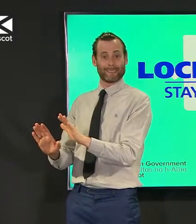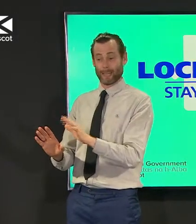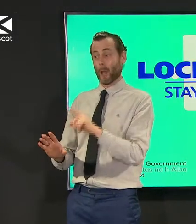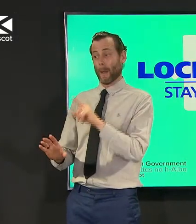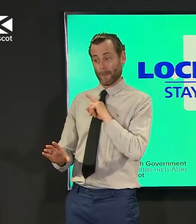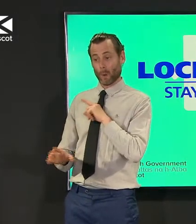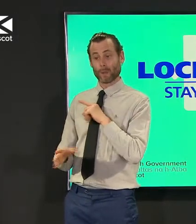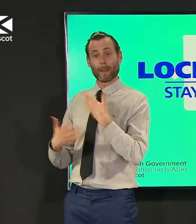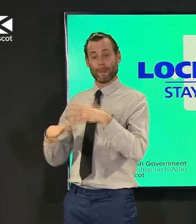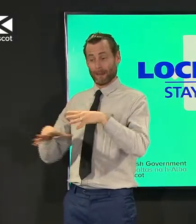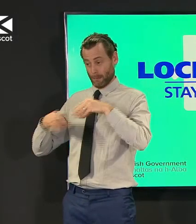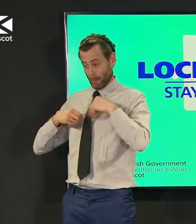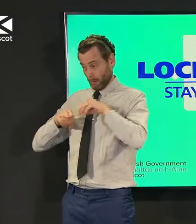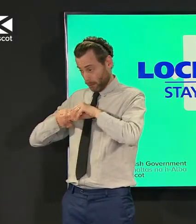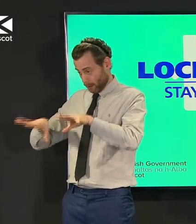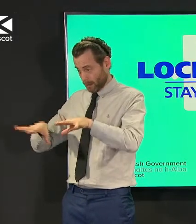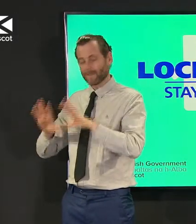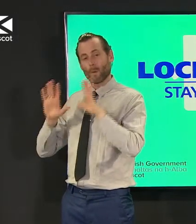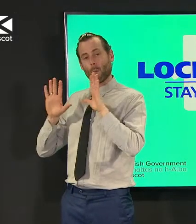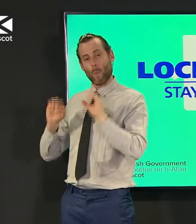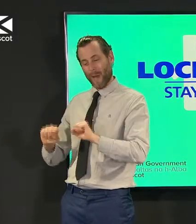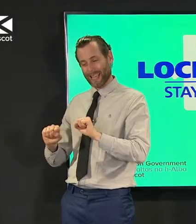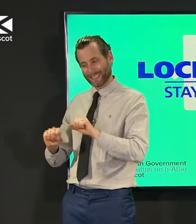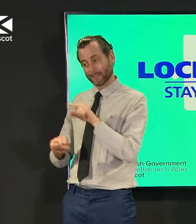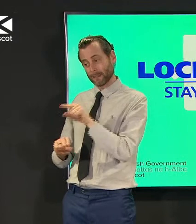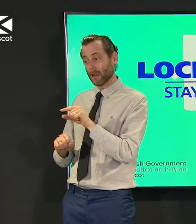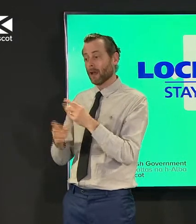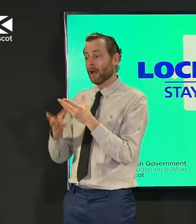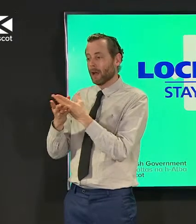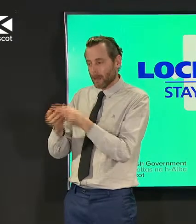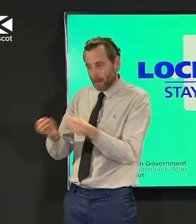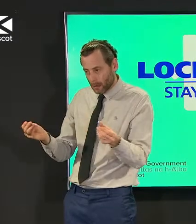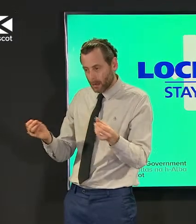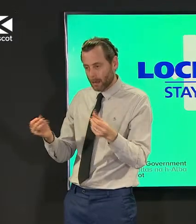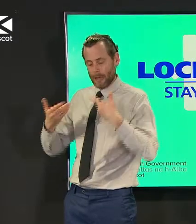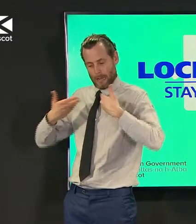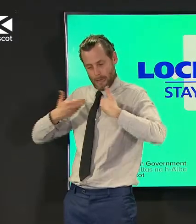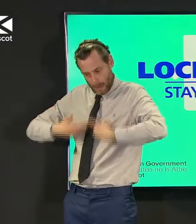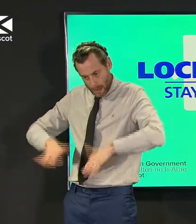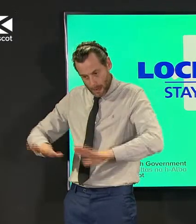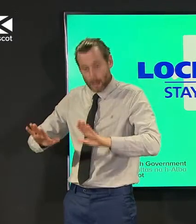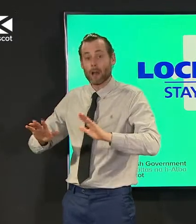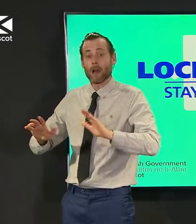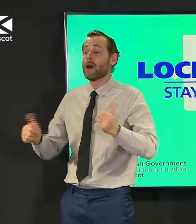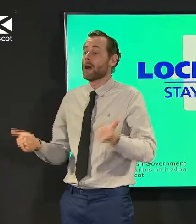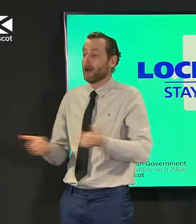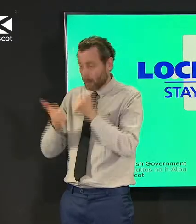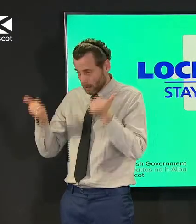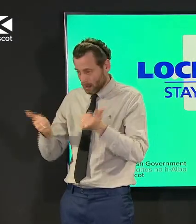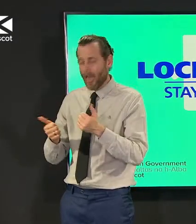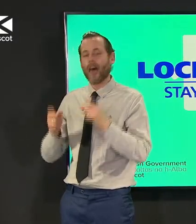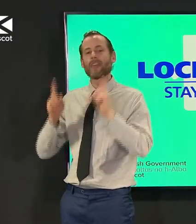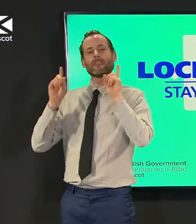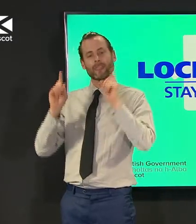outbreak is contained and the residents and so on are are recovering so you can't vaccinate people